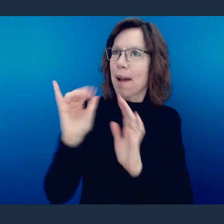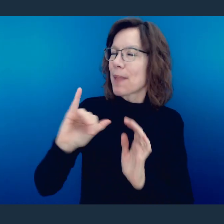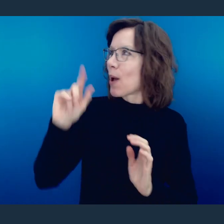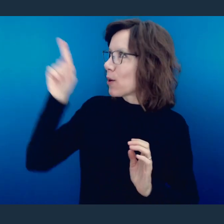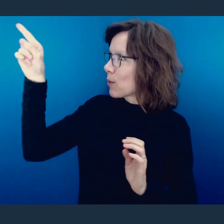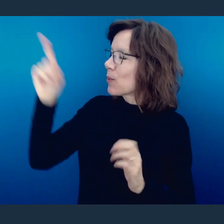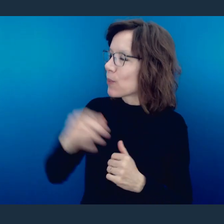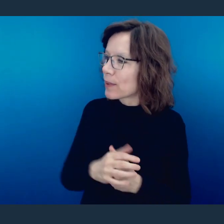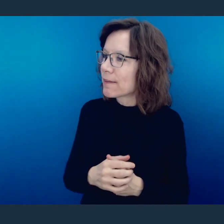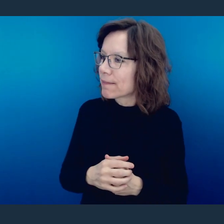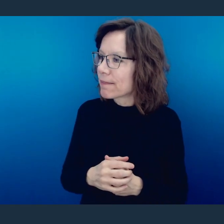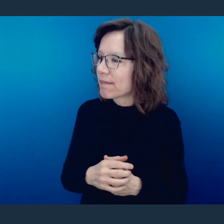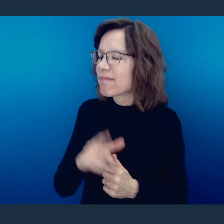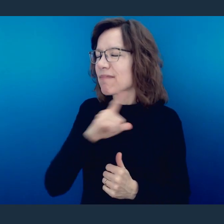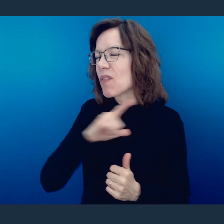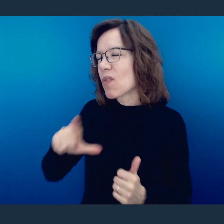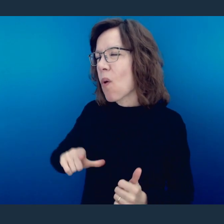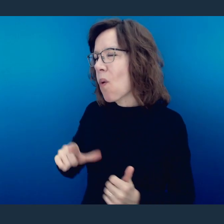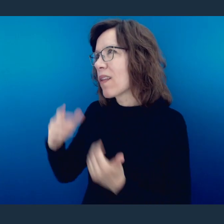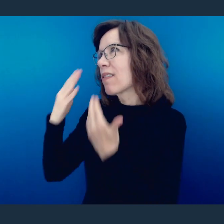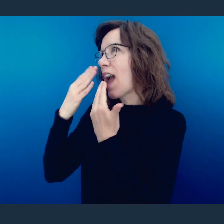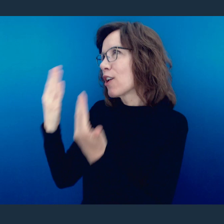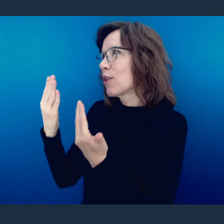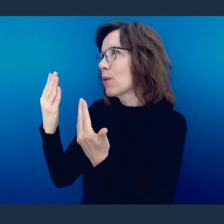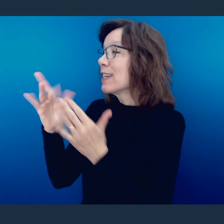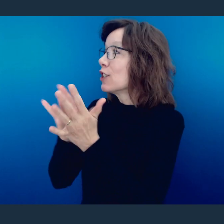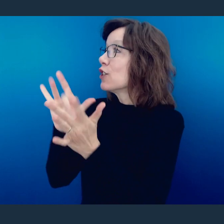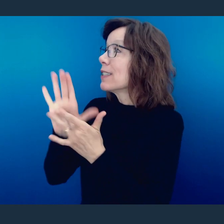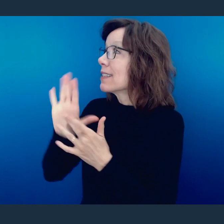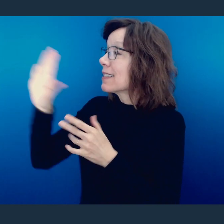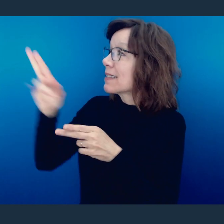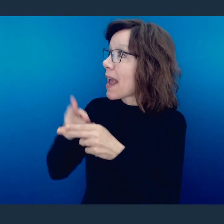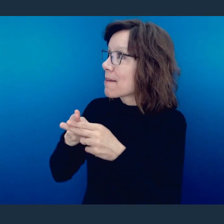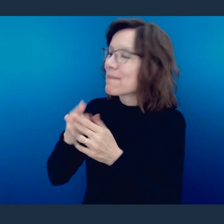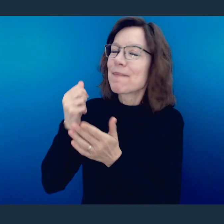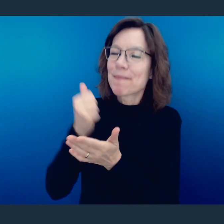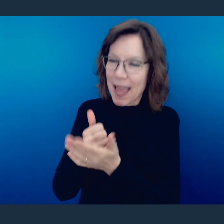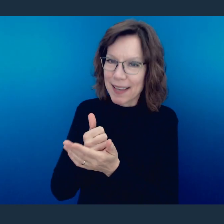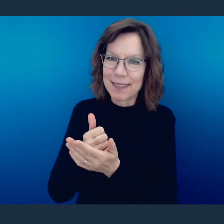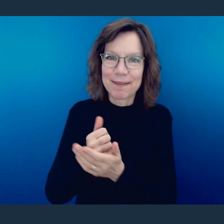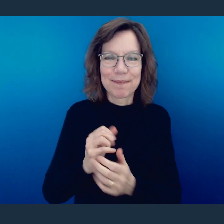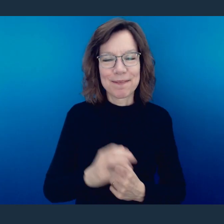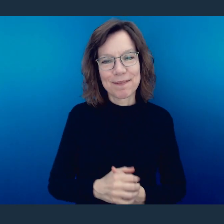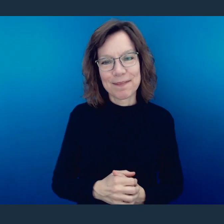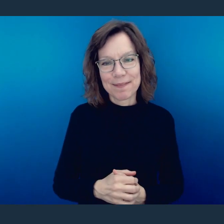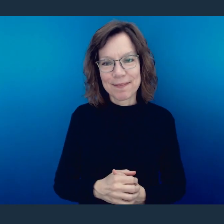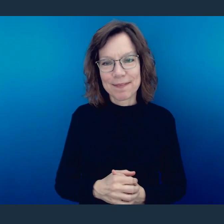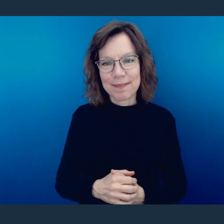so they become more like You. Lord, I thank You in Jesus' name, amen.